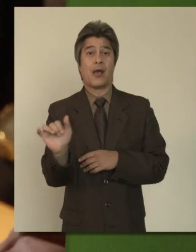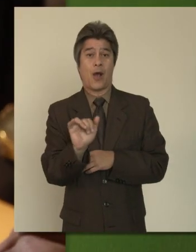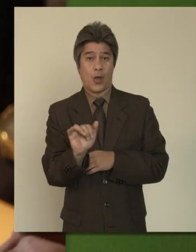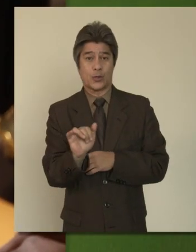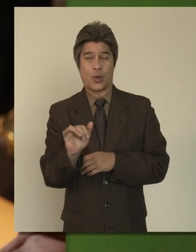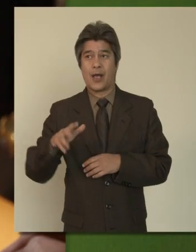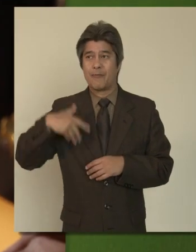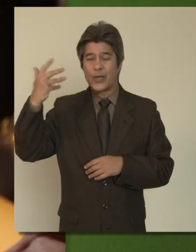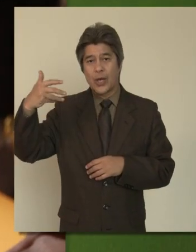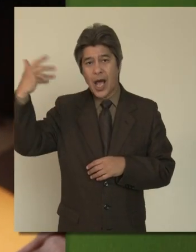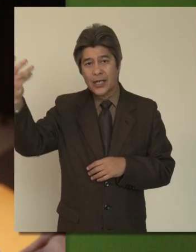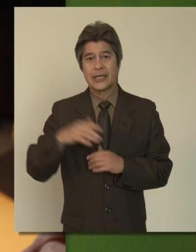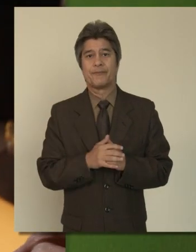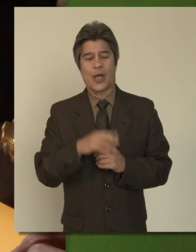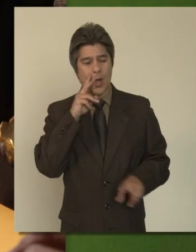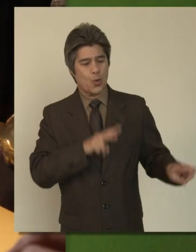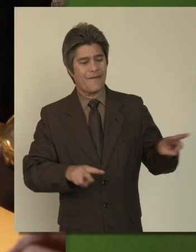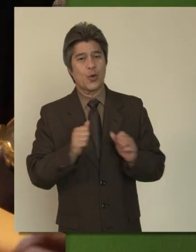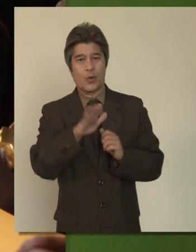periodically review it with your family.